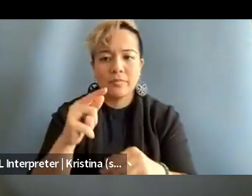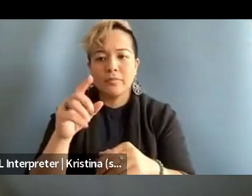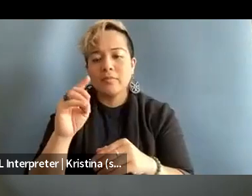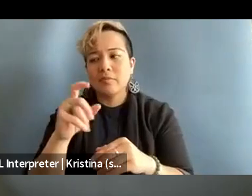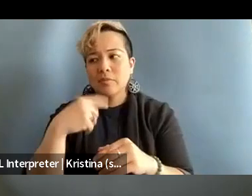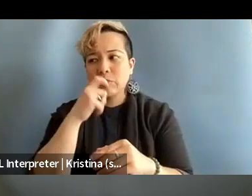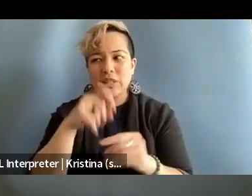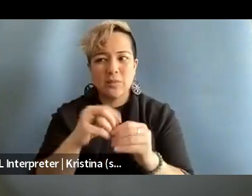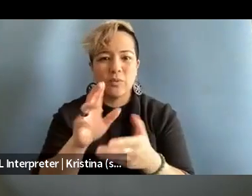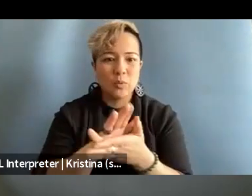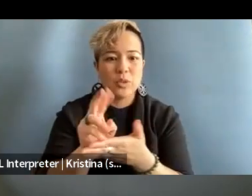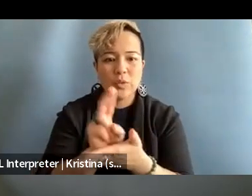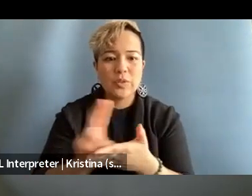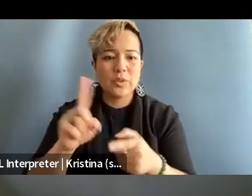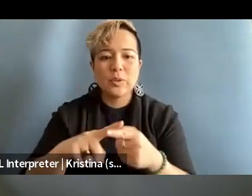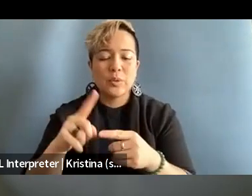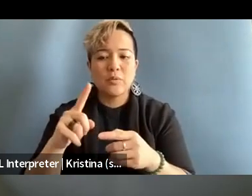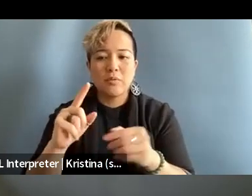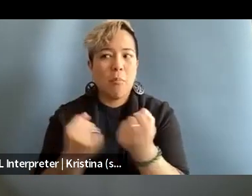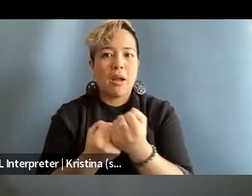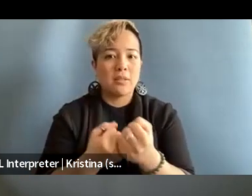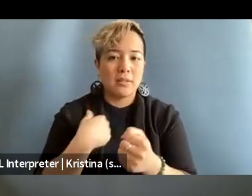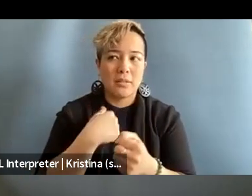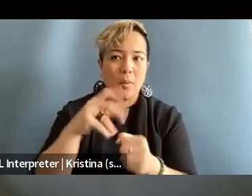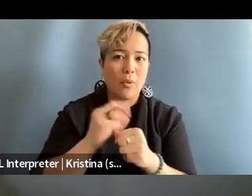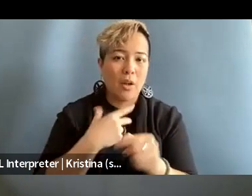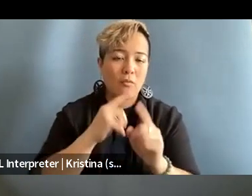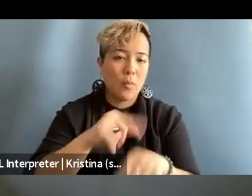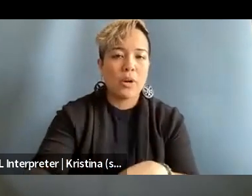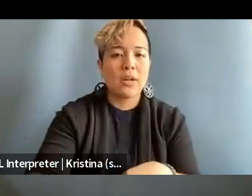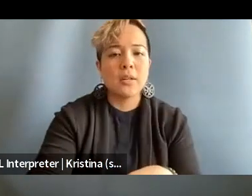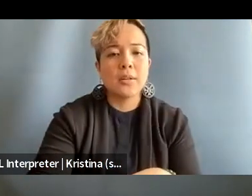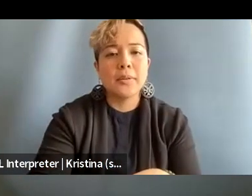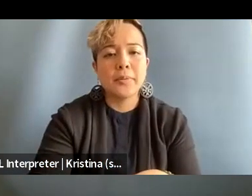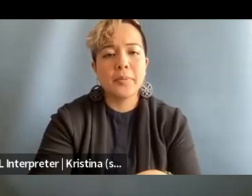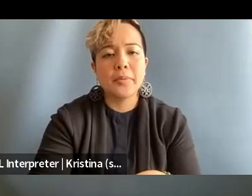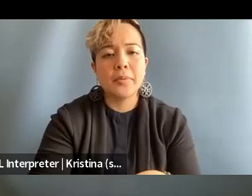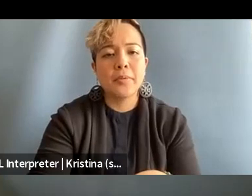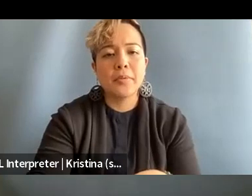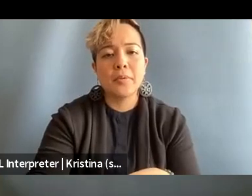to back us up in our reporting. But as a result, I mean student journalists